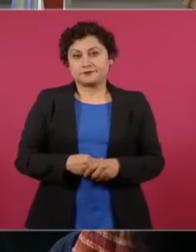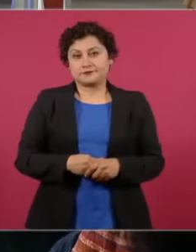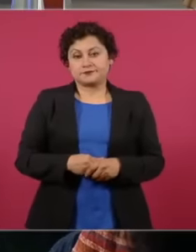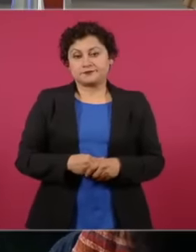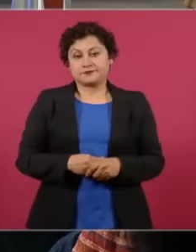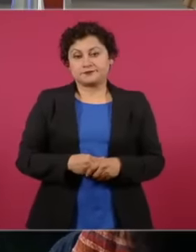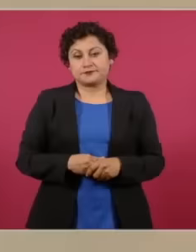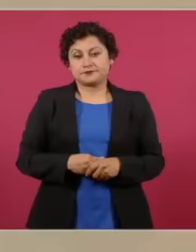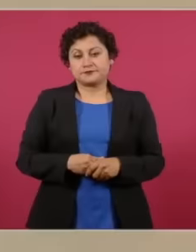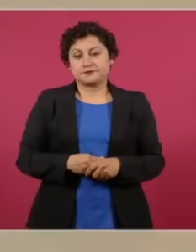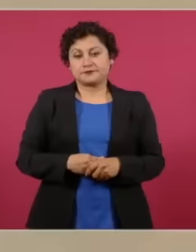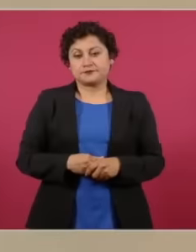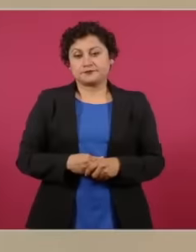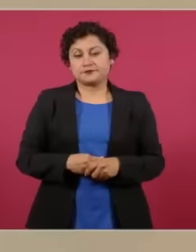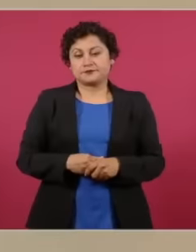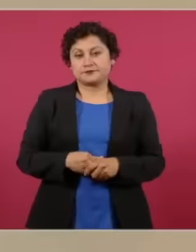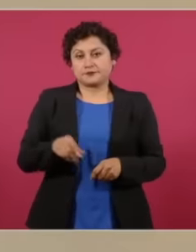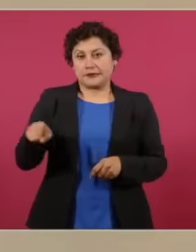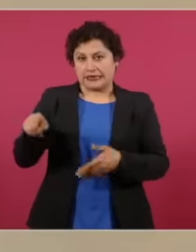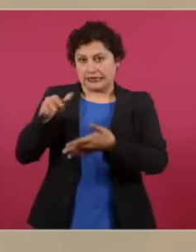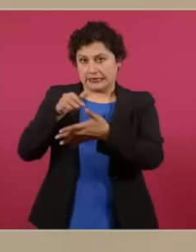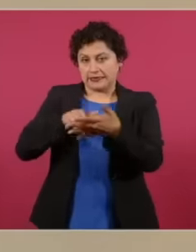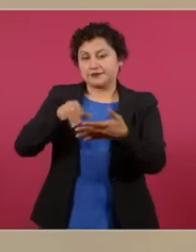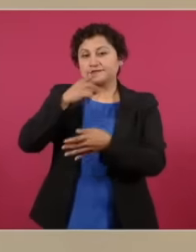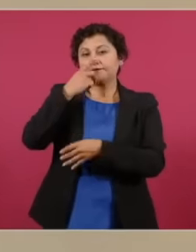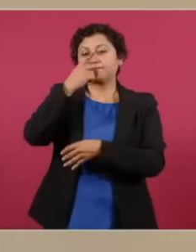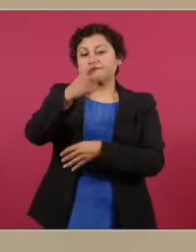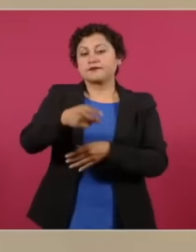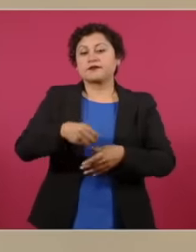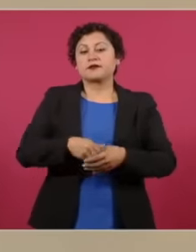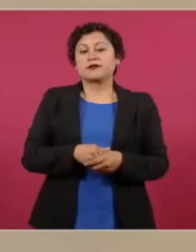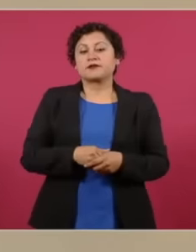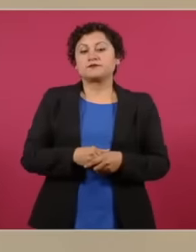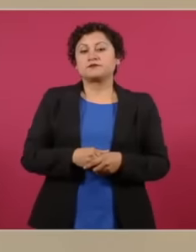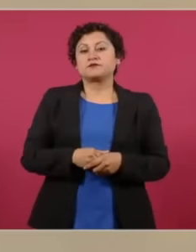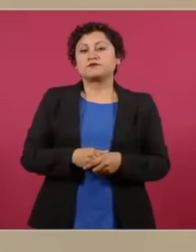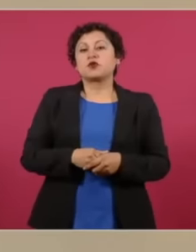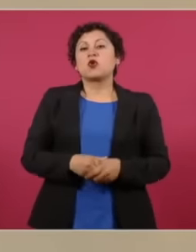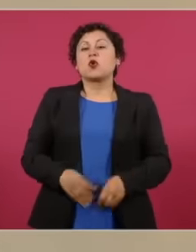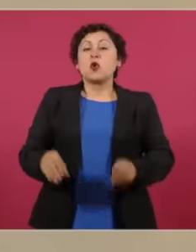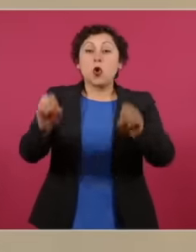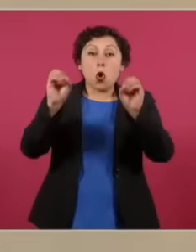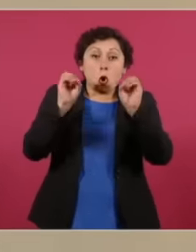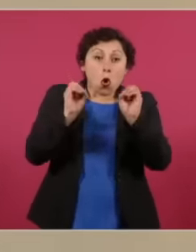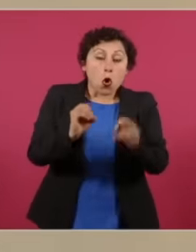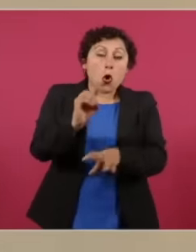, that is, at the last hour, many interviewees